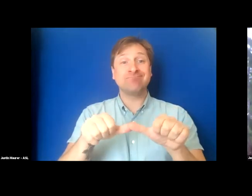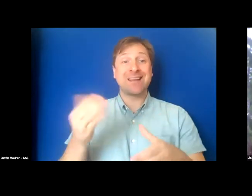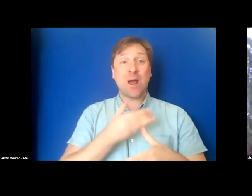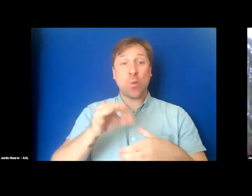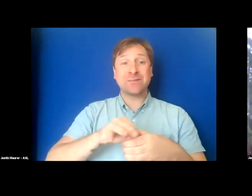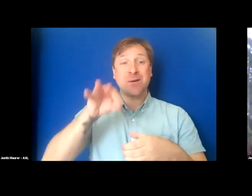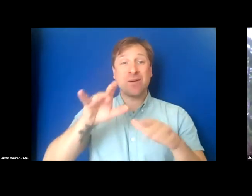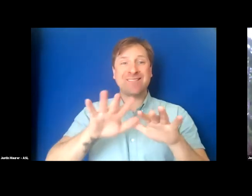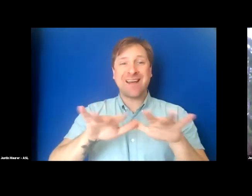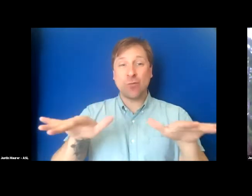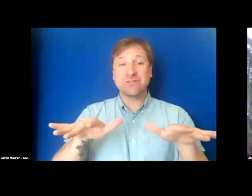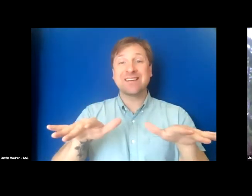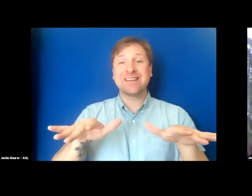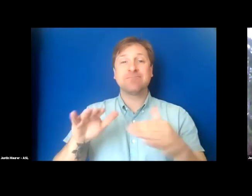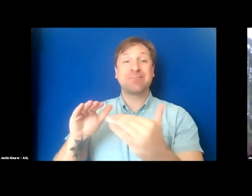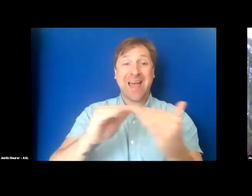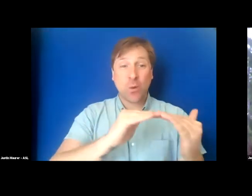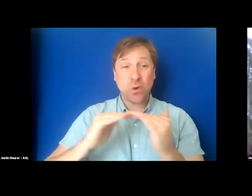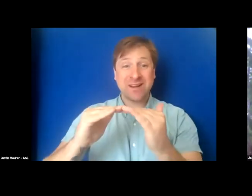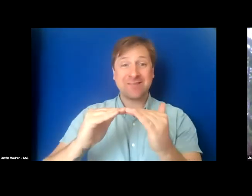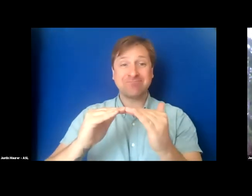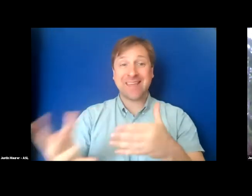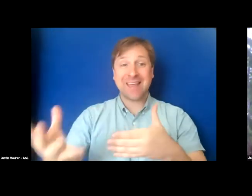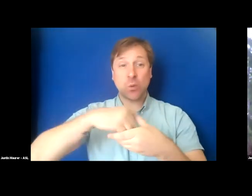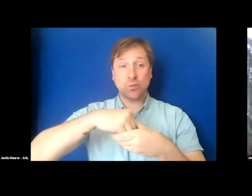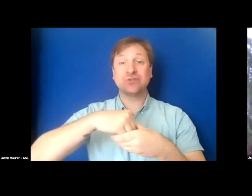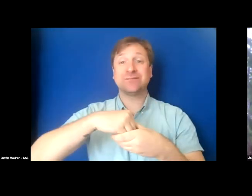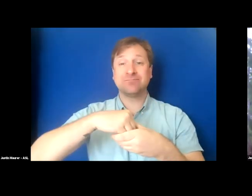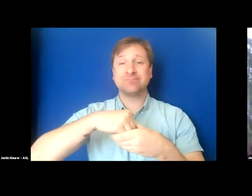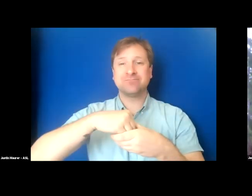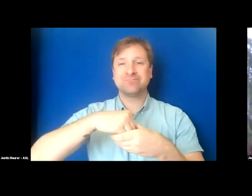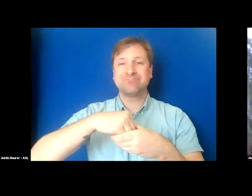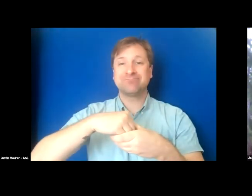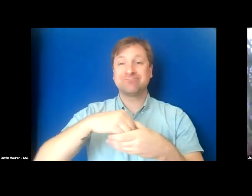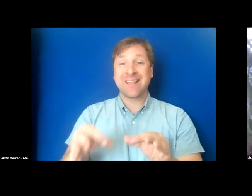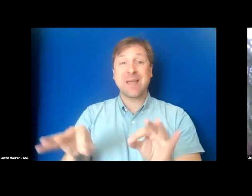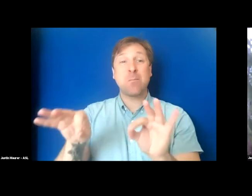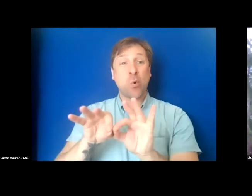diversity, equity, inclusion, and importantly, accessibility,